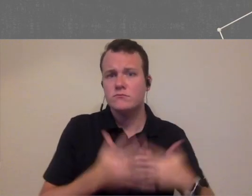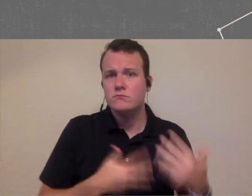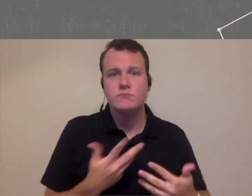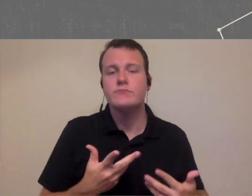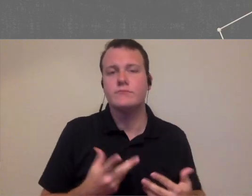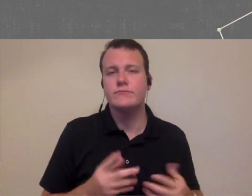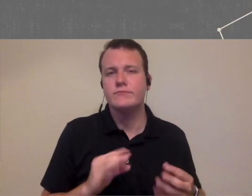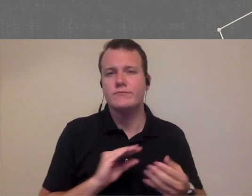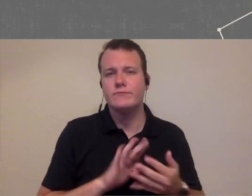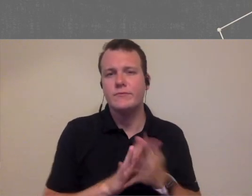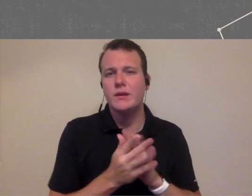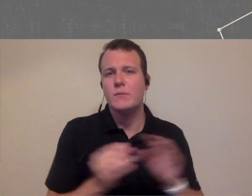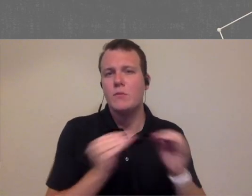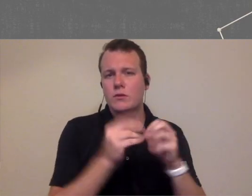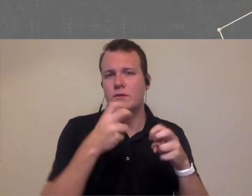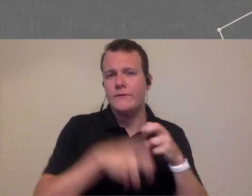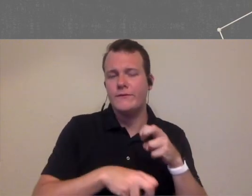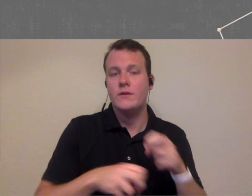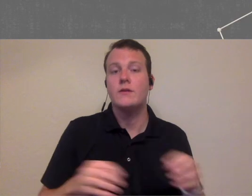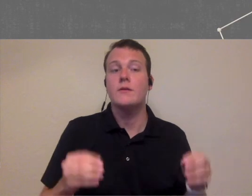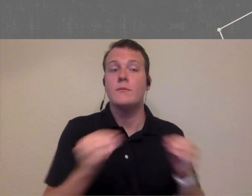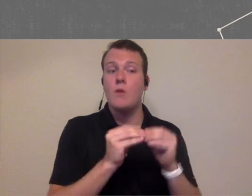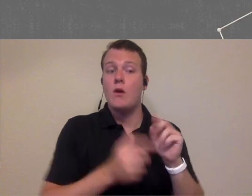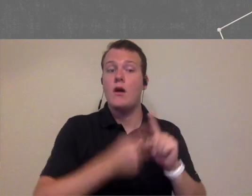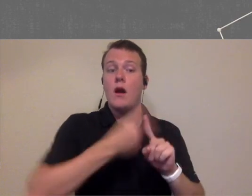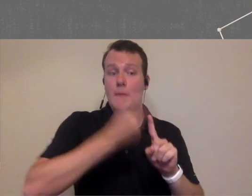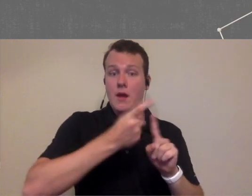brings its whole level of things so the more you to automate things the more you